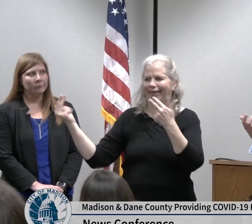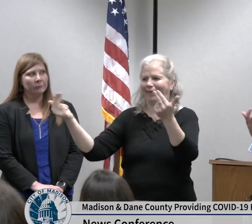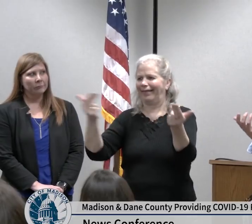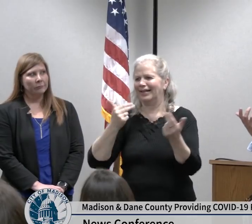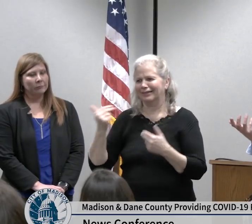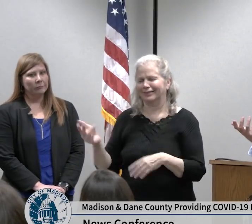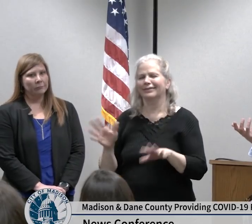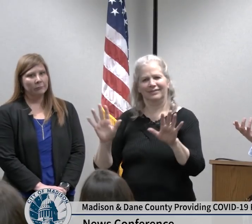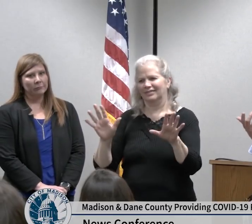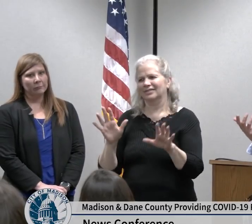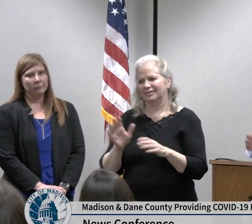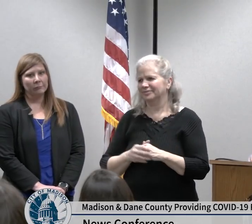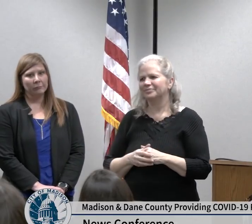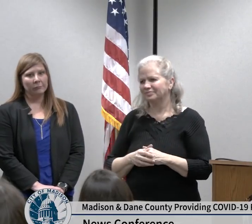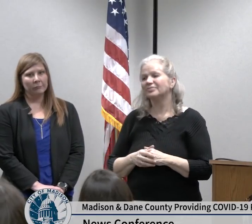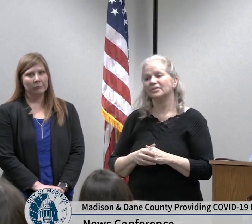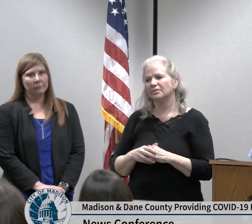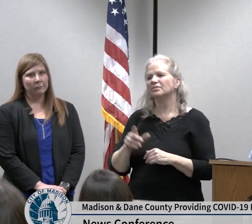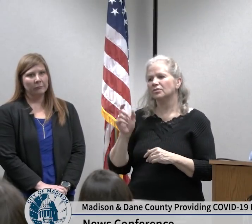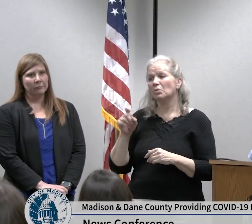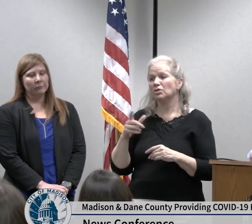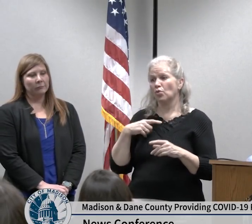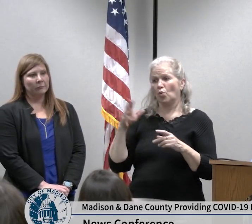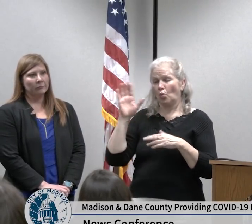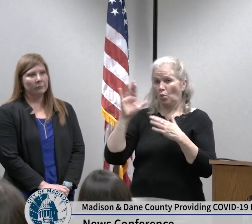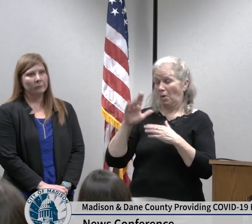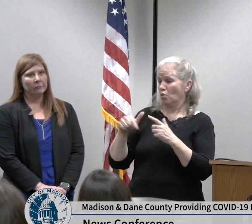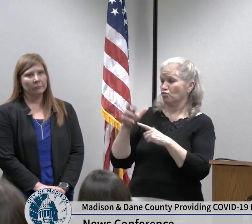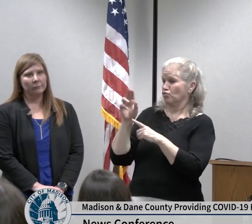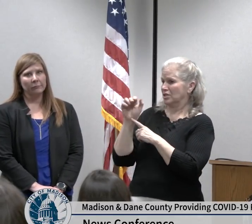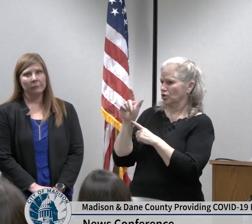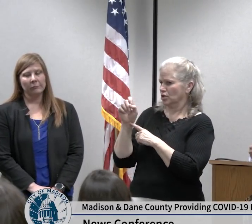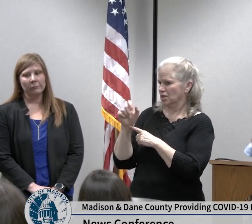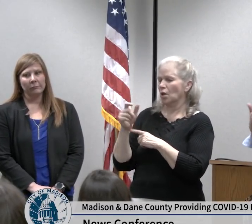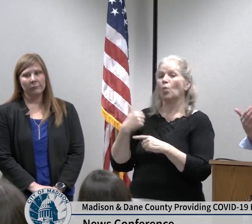not have to worry about resources we will do what's necessary should this